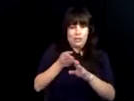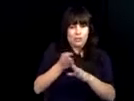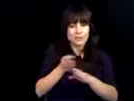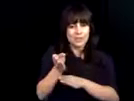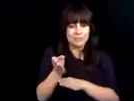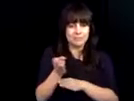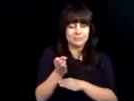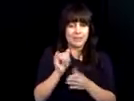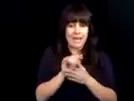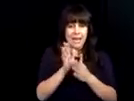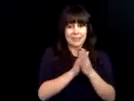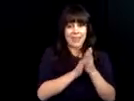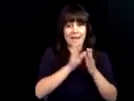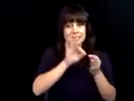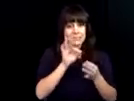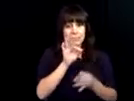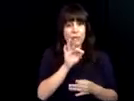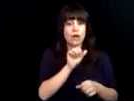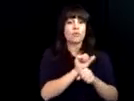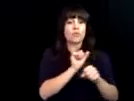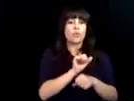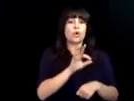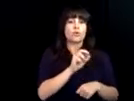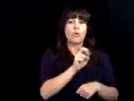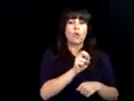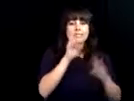with the job but rather a meaningful life-changing career. In the spirit